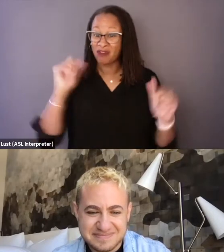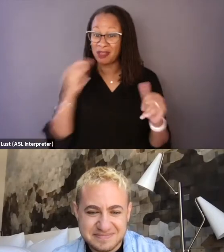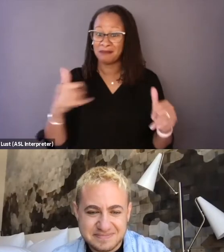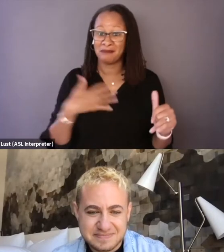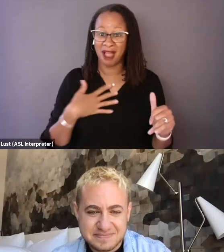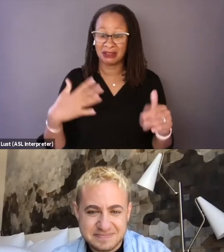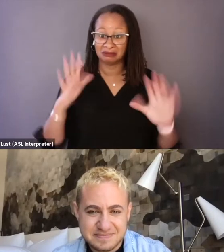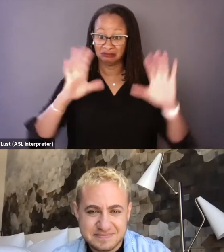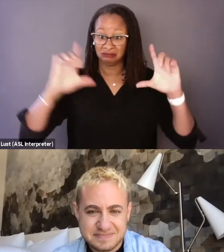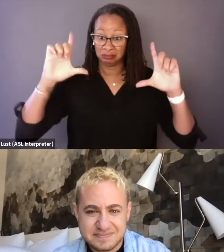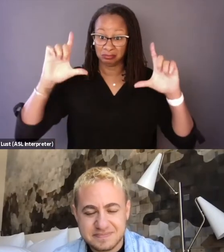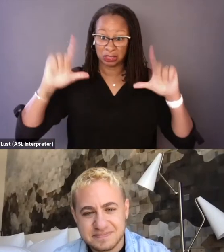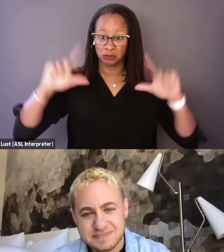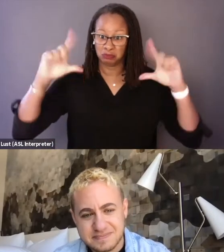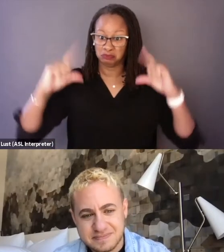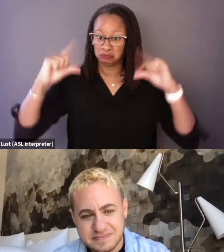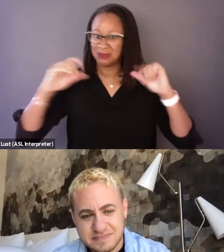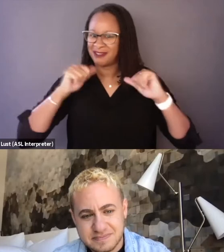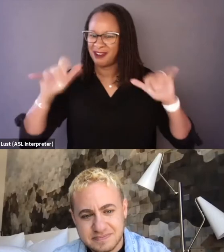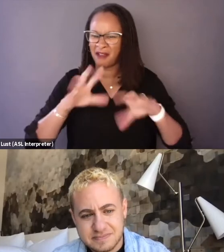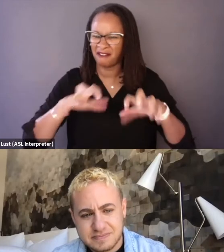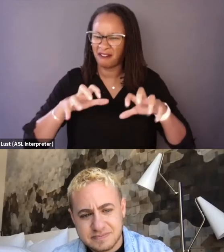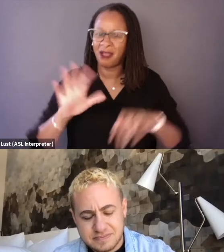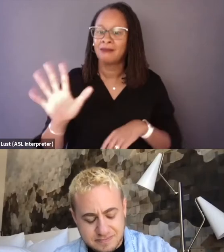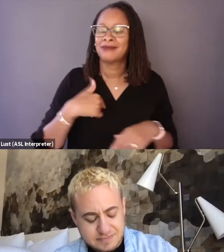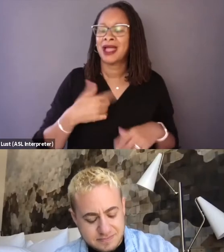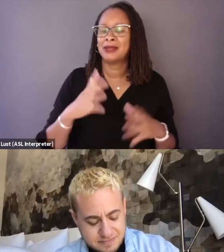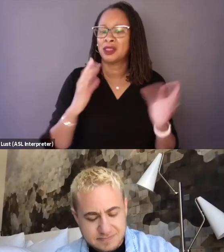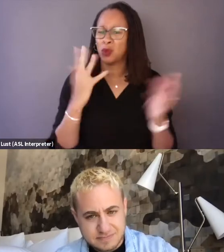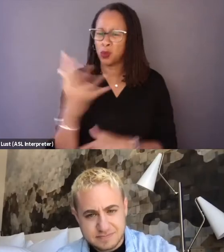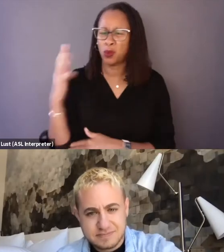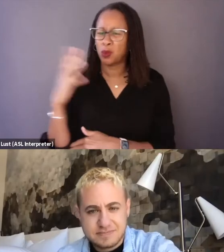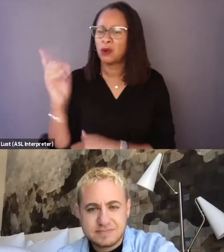but the idea sort of didn't start as an idea for a film, it really started as